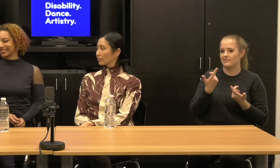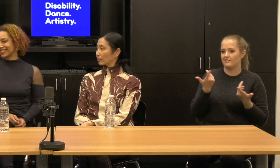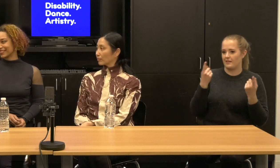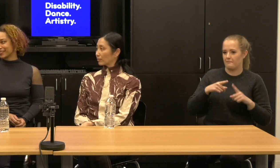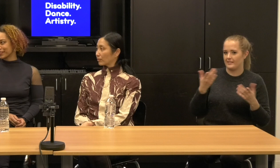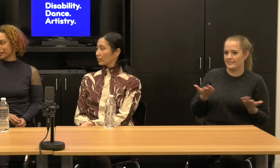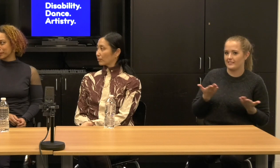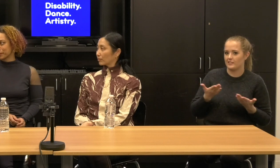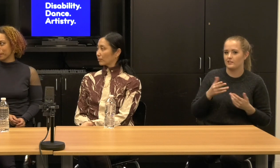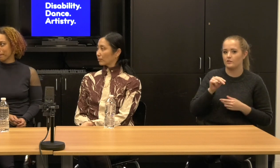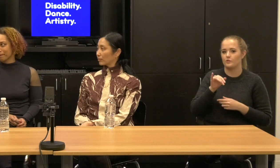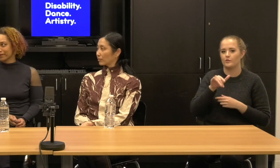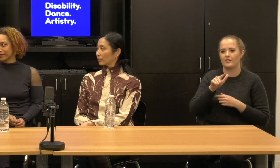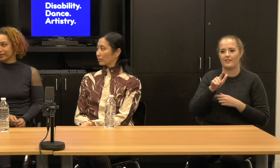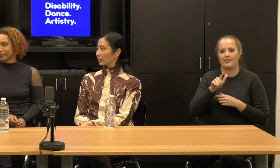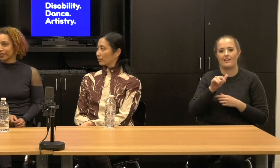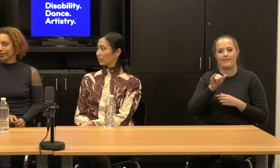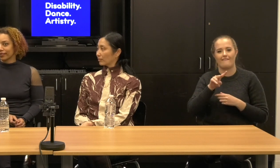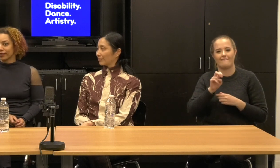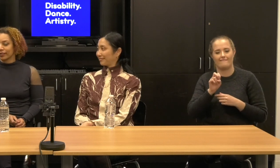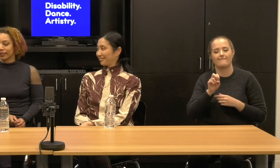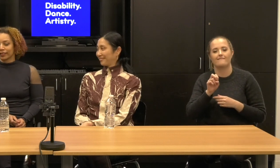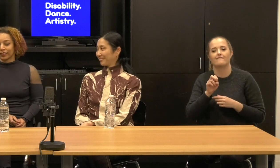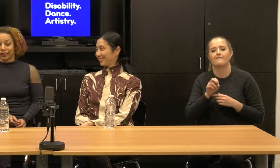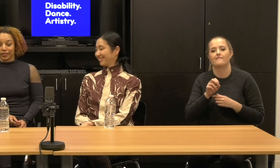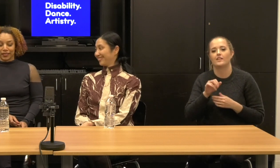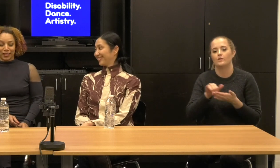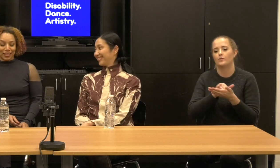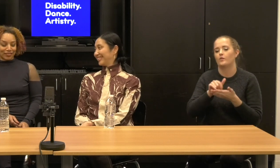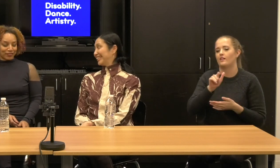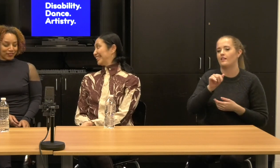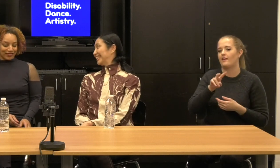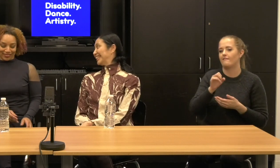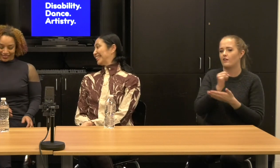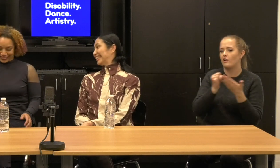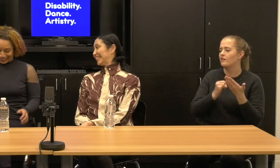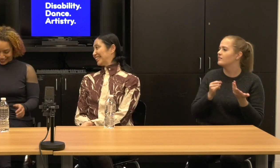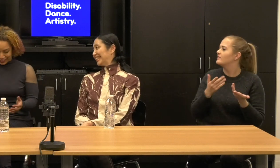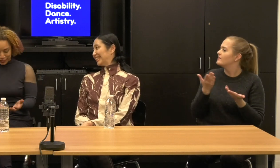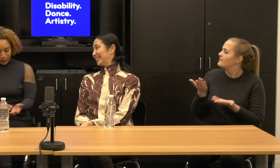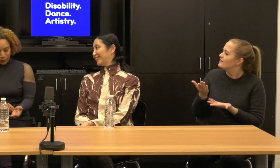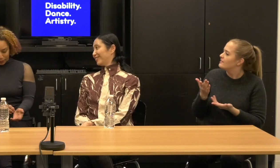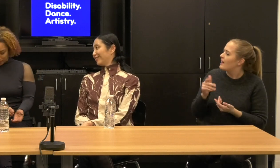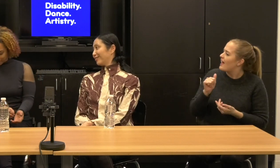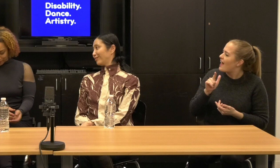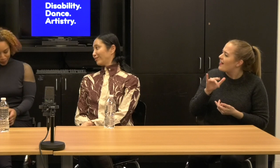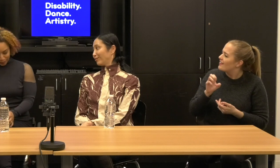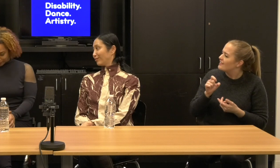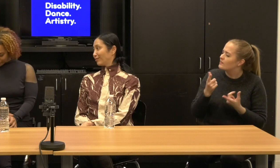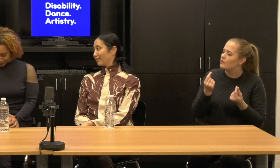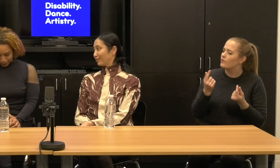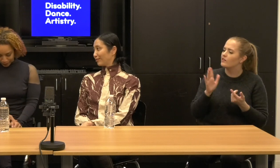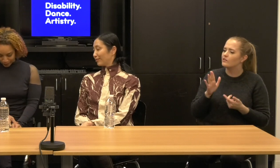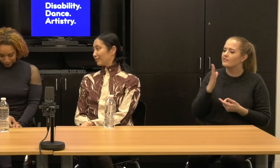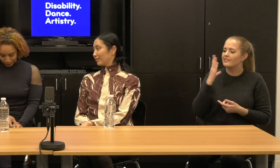Alice, what was it like for you to, to interact with, as we're saying that kind of surround of access, right?